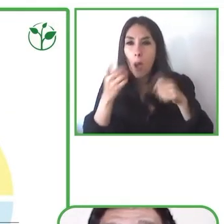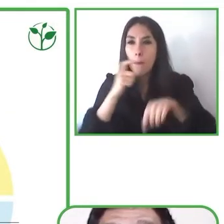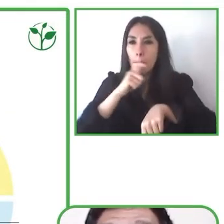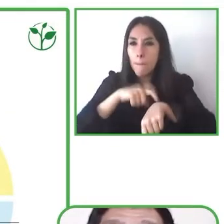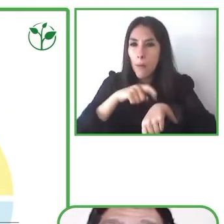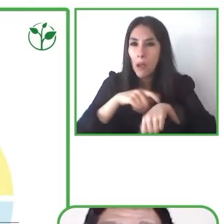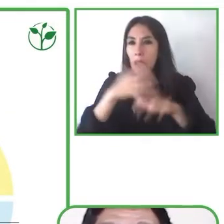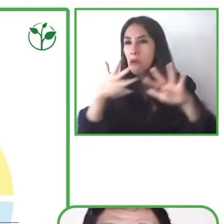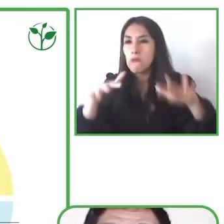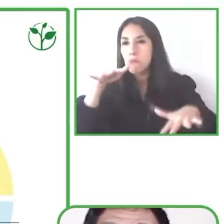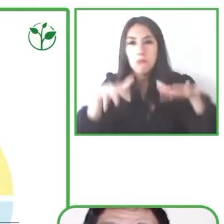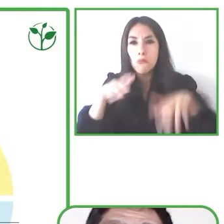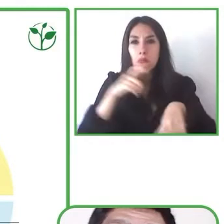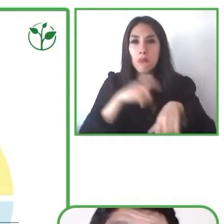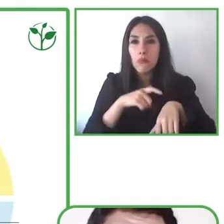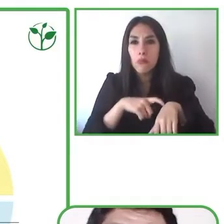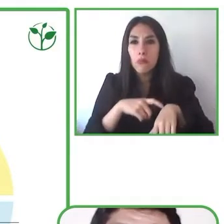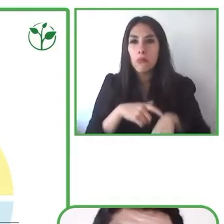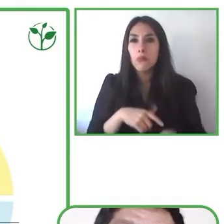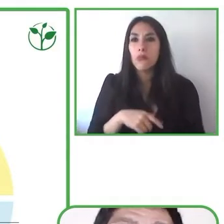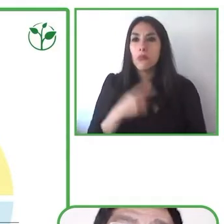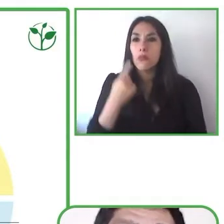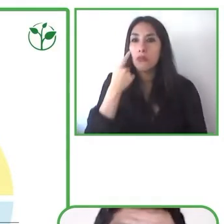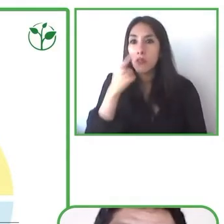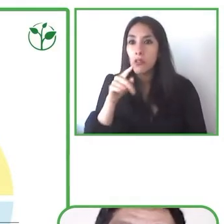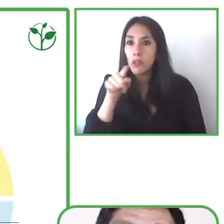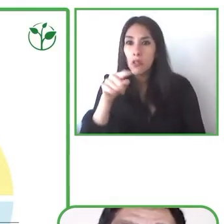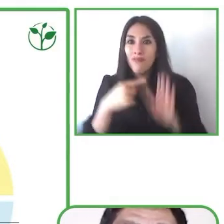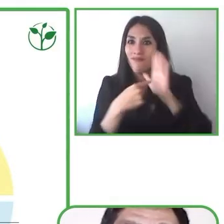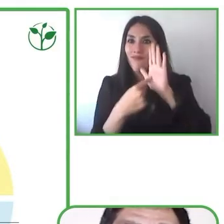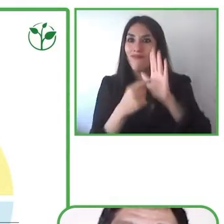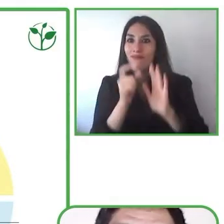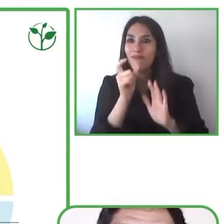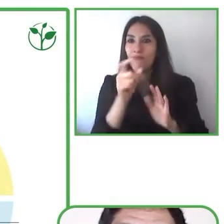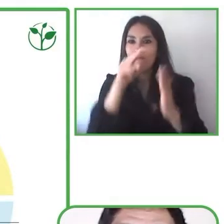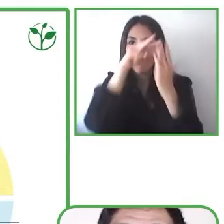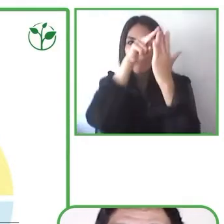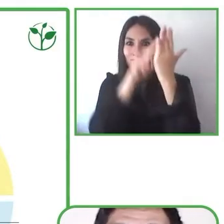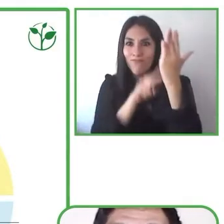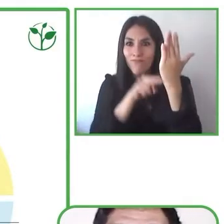in the stimuli of a screen and the way the texts are also presented